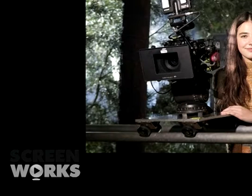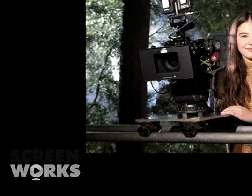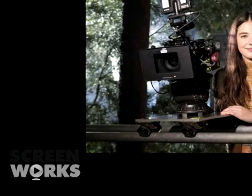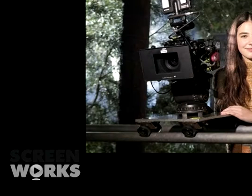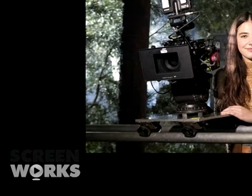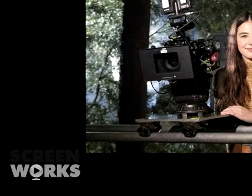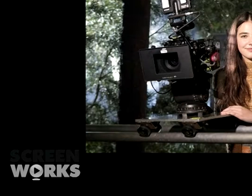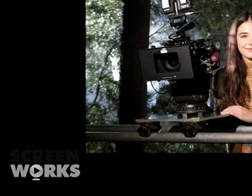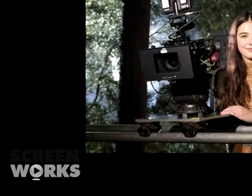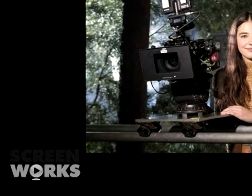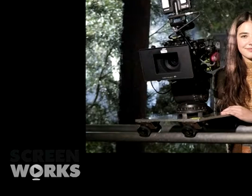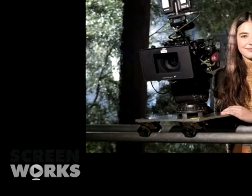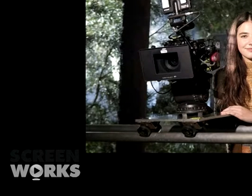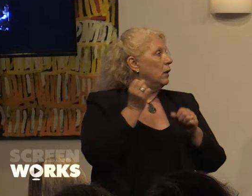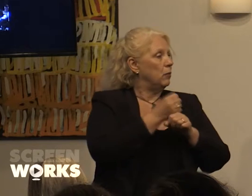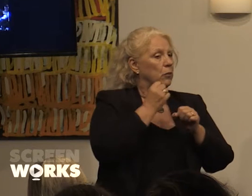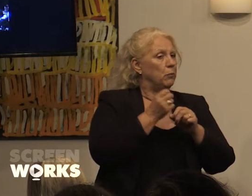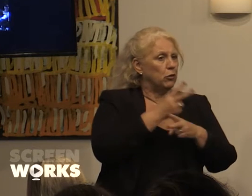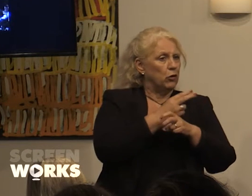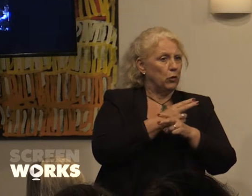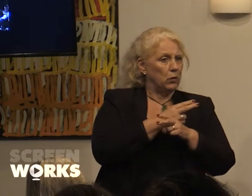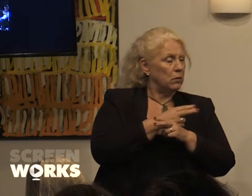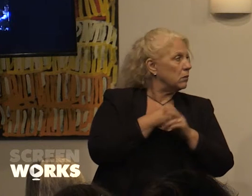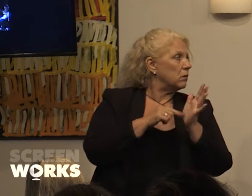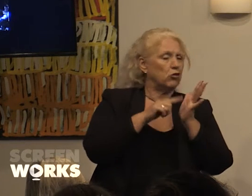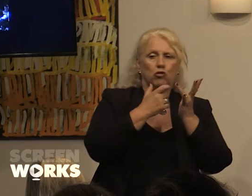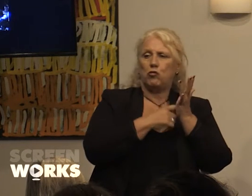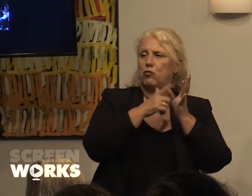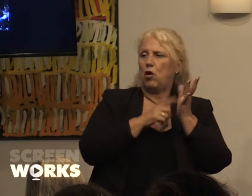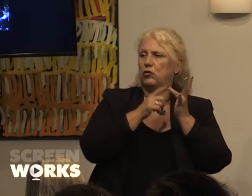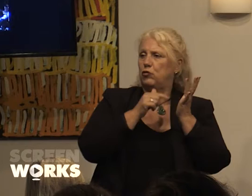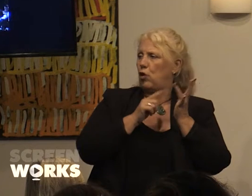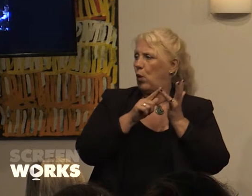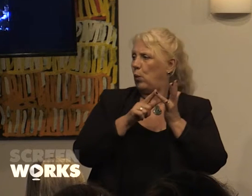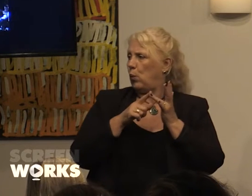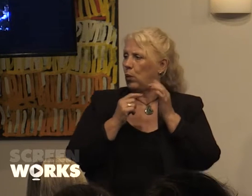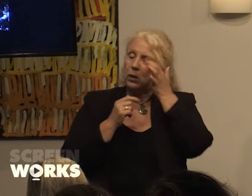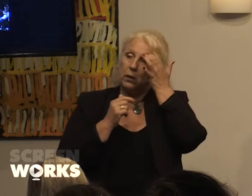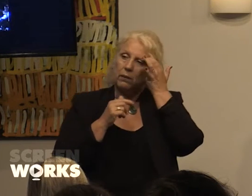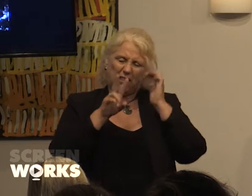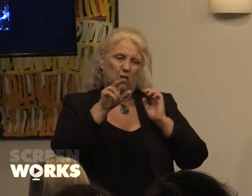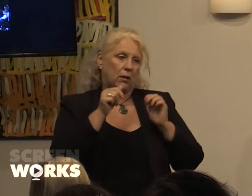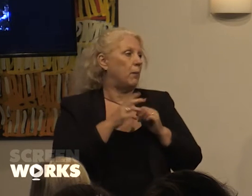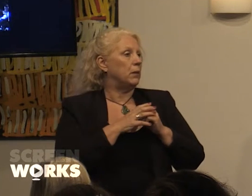Trees' which was in Venice and in Toronto and that's just to name a couple from the year. The lineup is strong for us